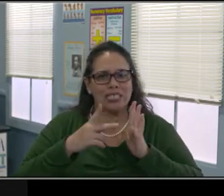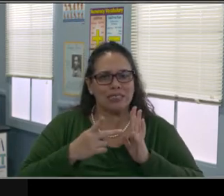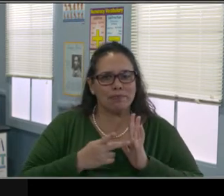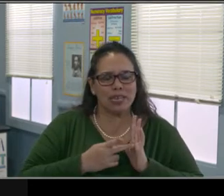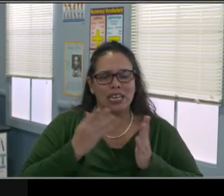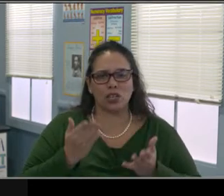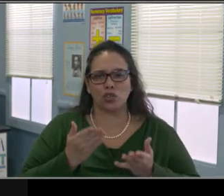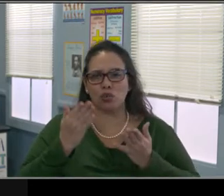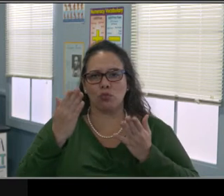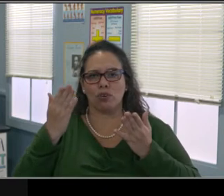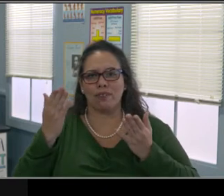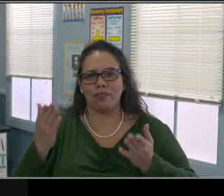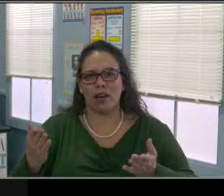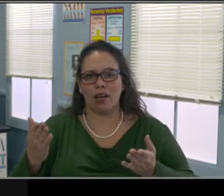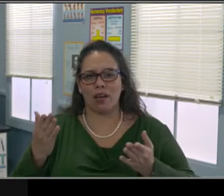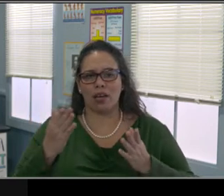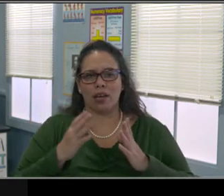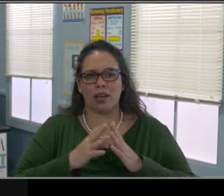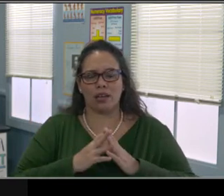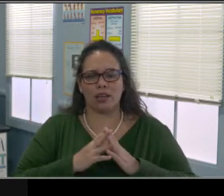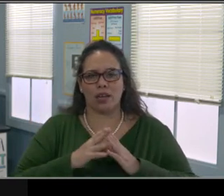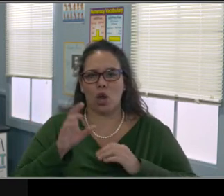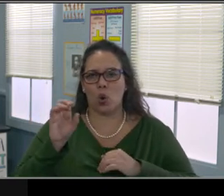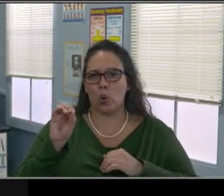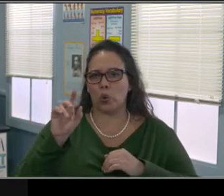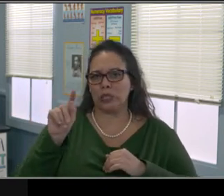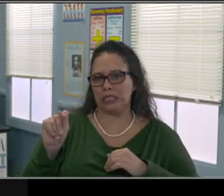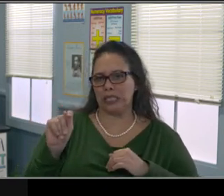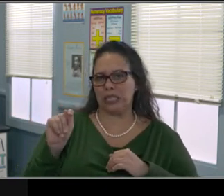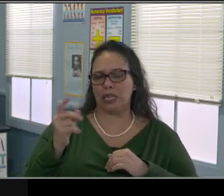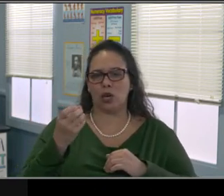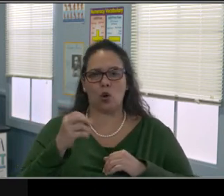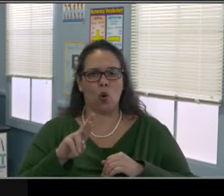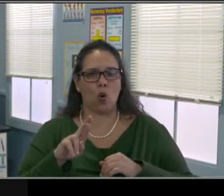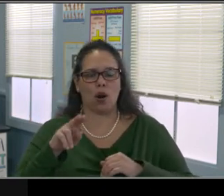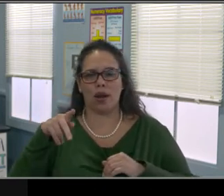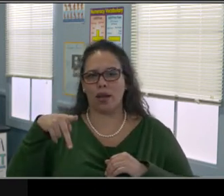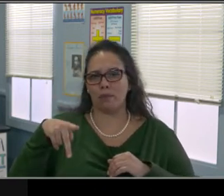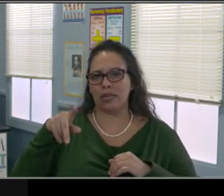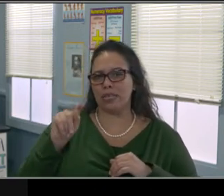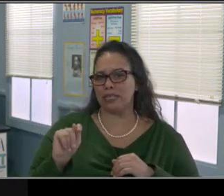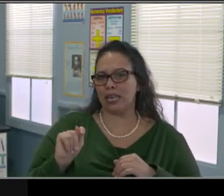in front of the screen and using the ABA strategies to help with,